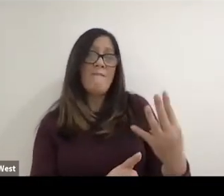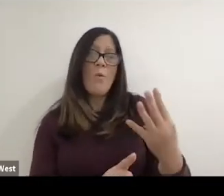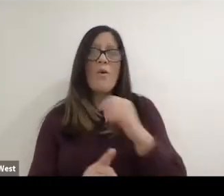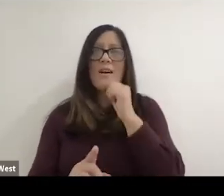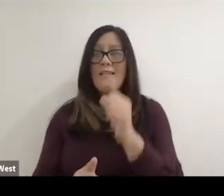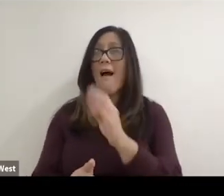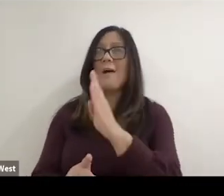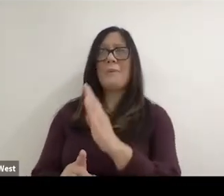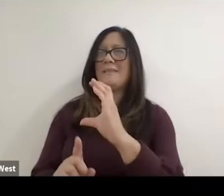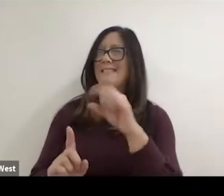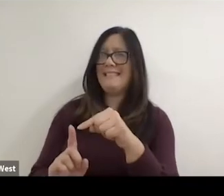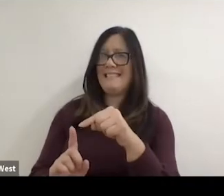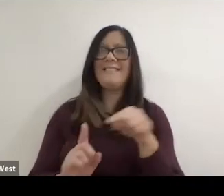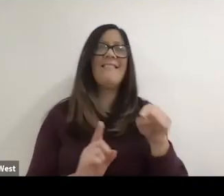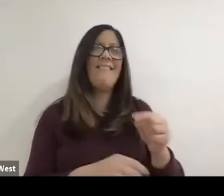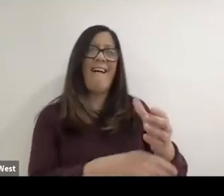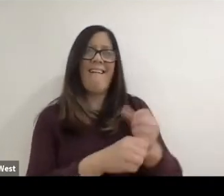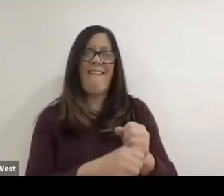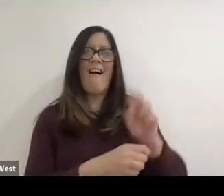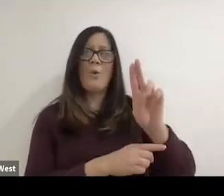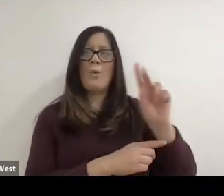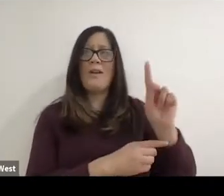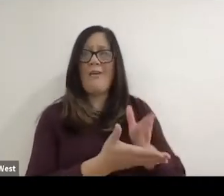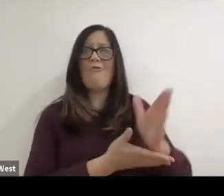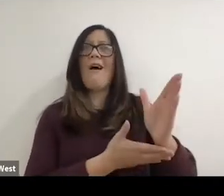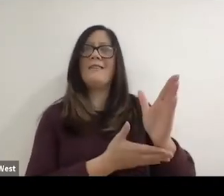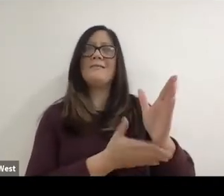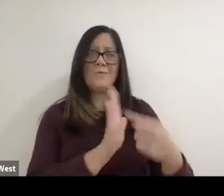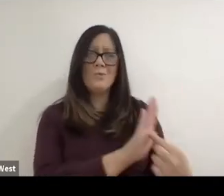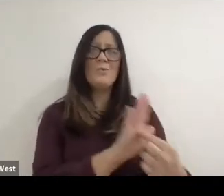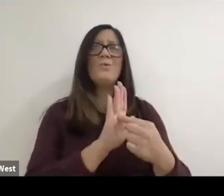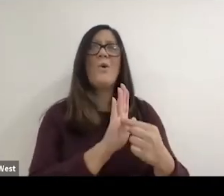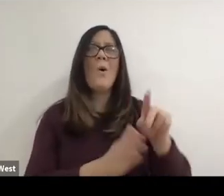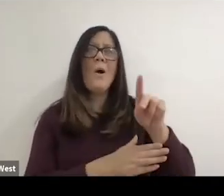got the UK rights for the games and Channel Four with this relatively